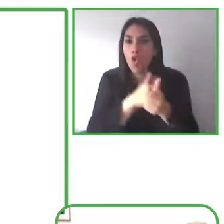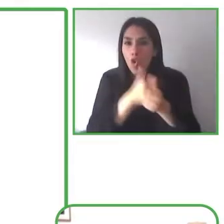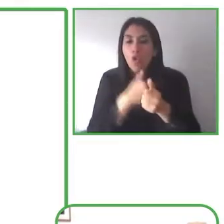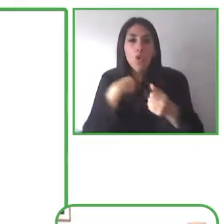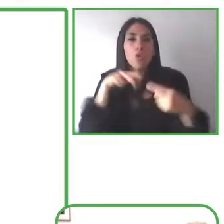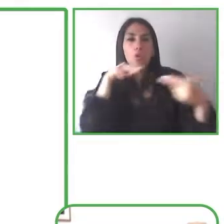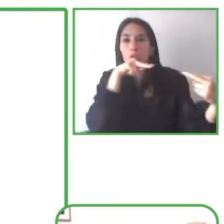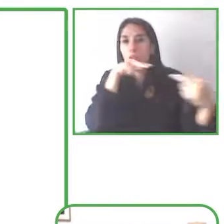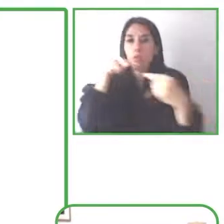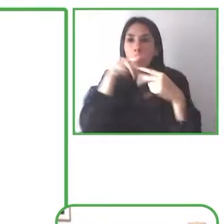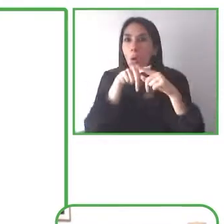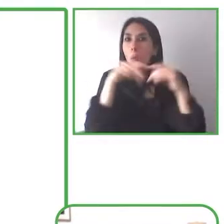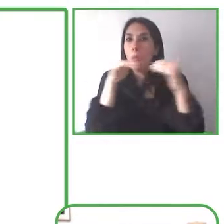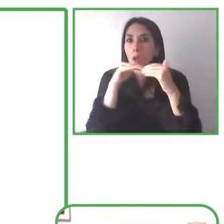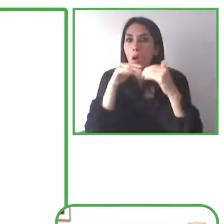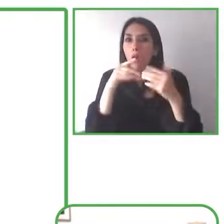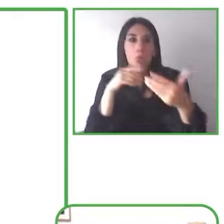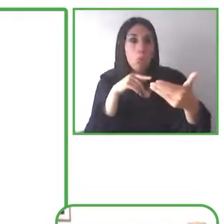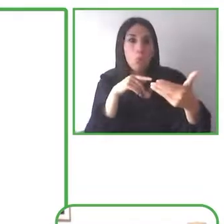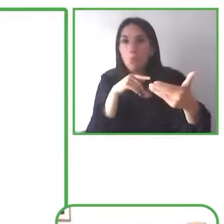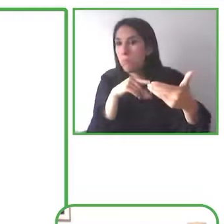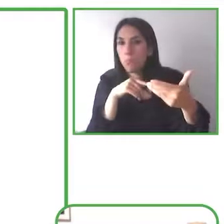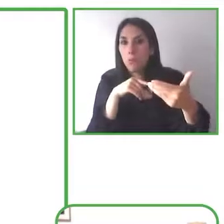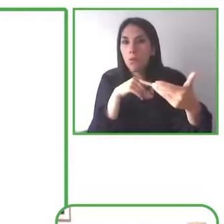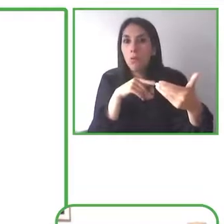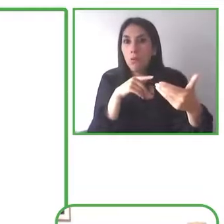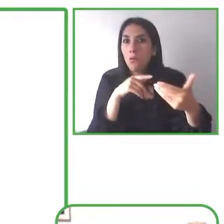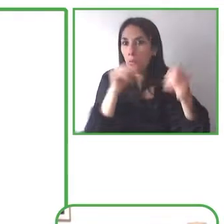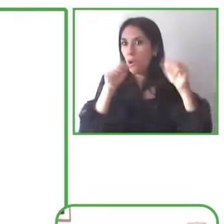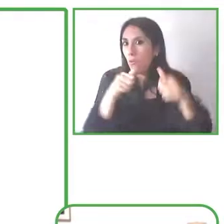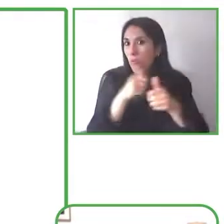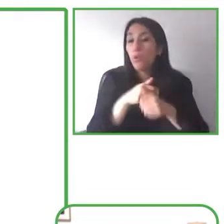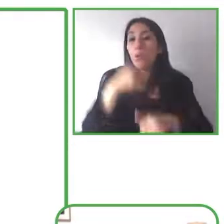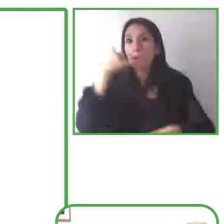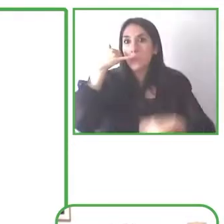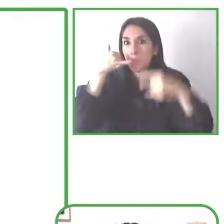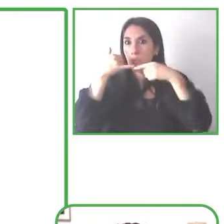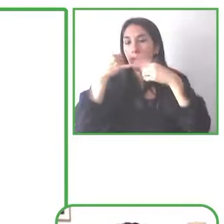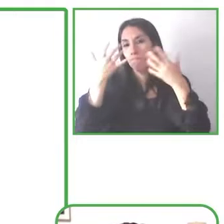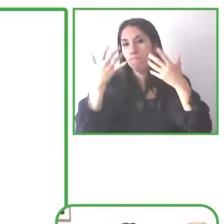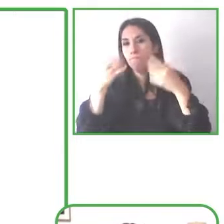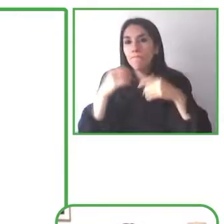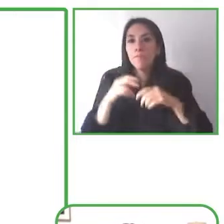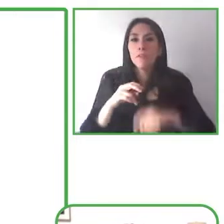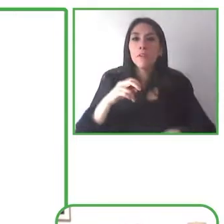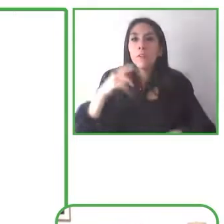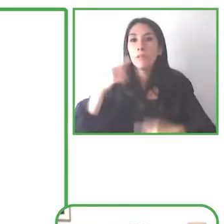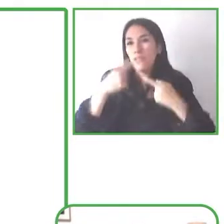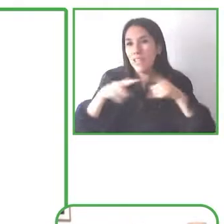So, another item is Lookout which is available on Android and Lookout can be really